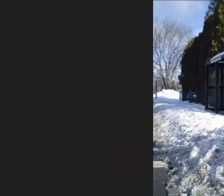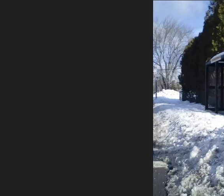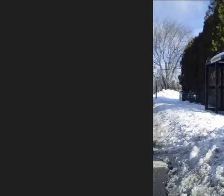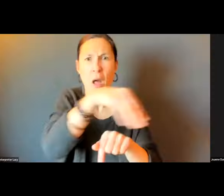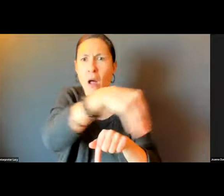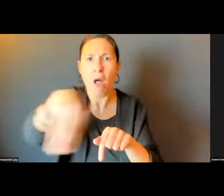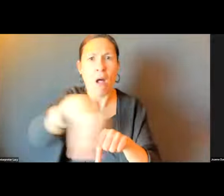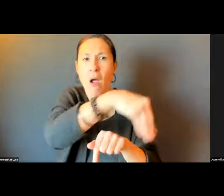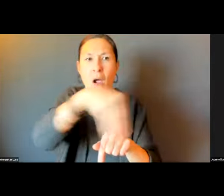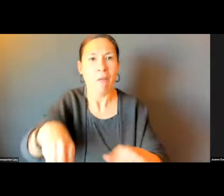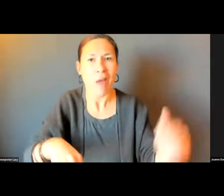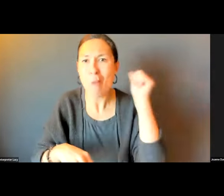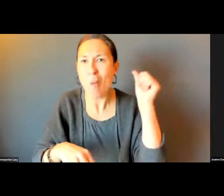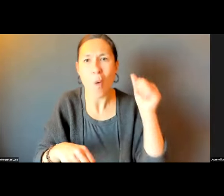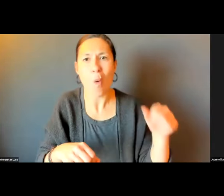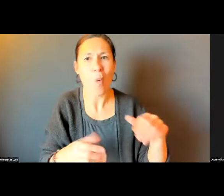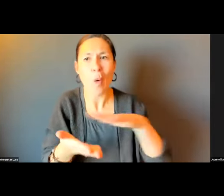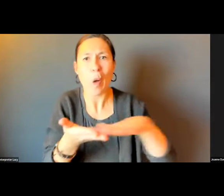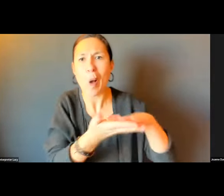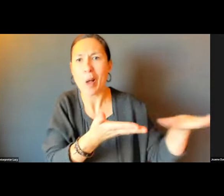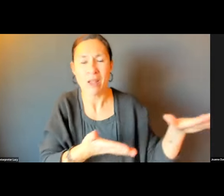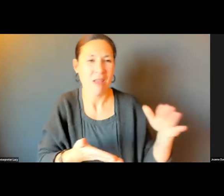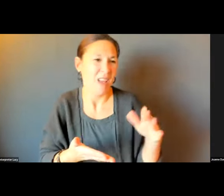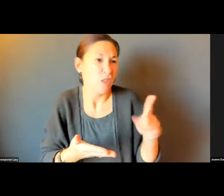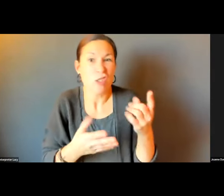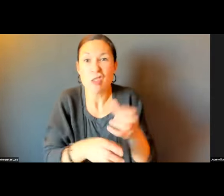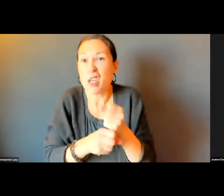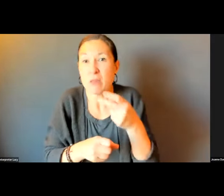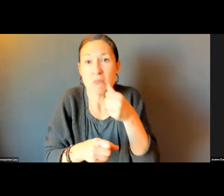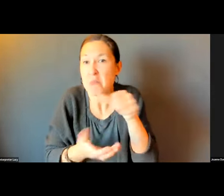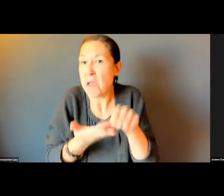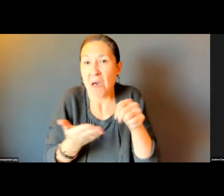AND IGNORE WHAT IS IN FRONT OF THE HOUSE. I MEAN, THAT GETS THEIR MAIL